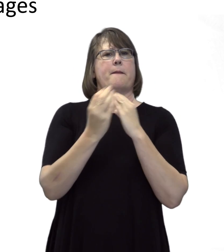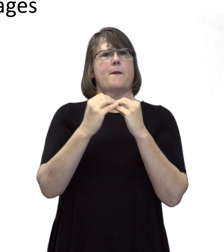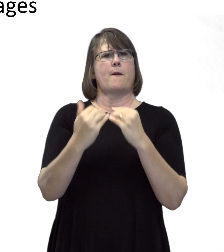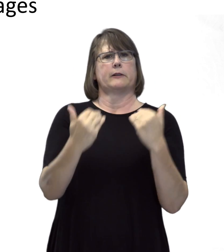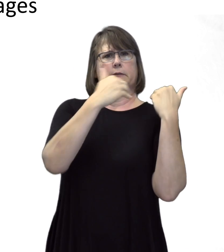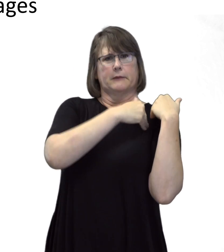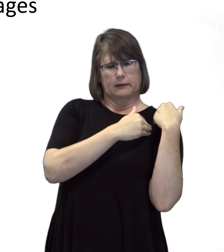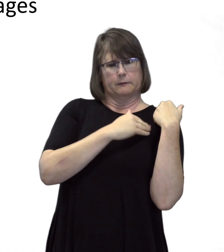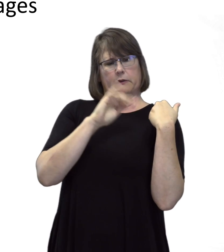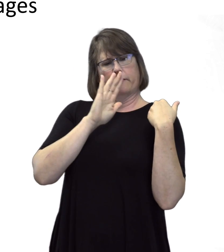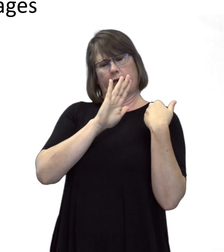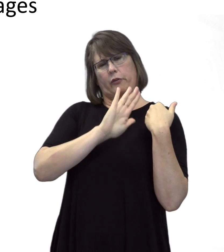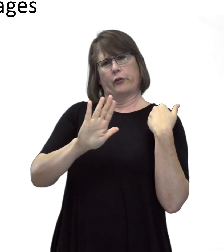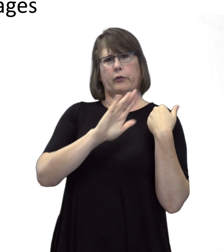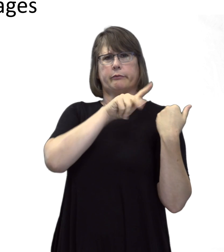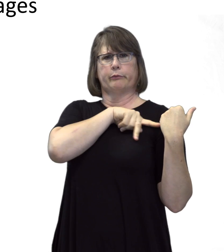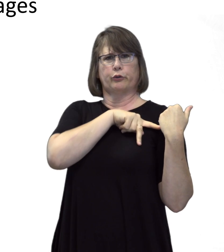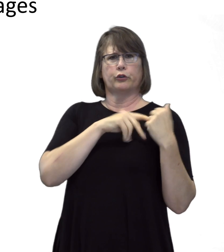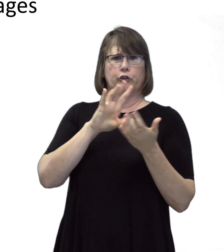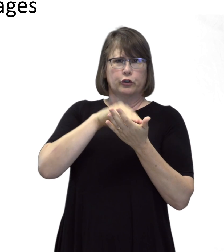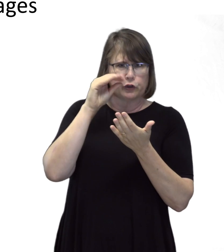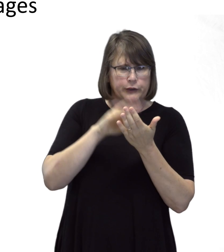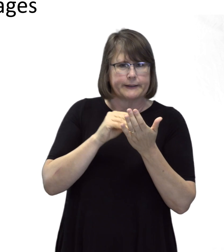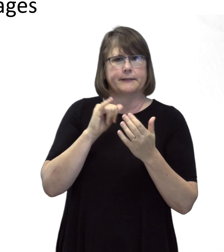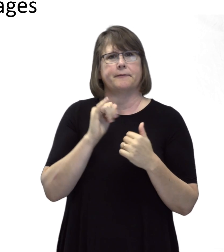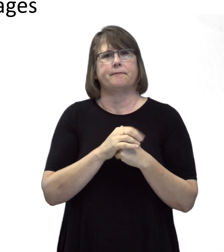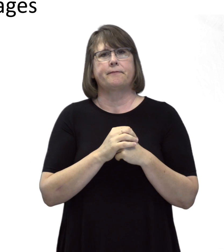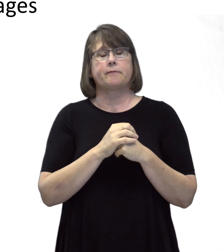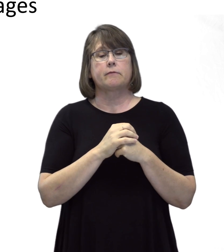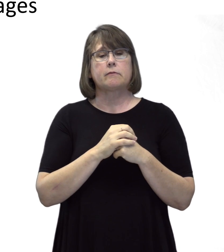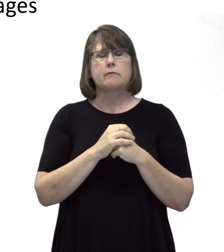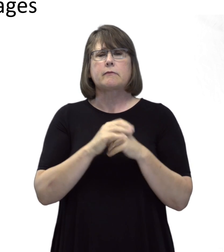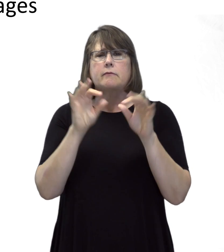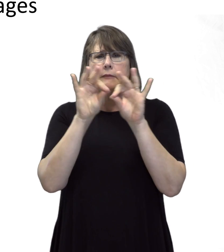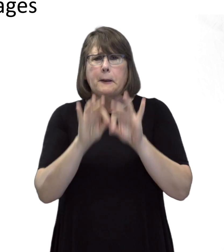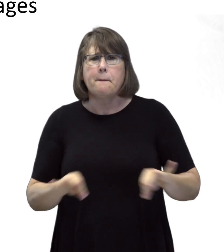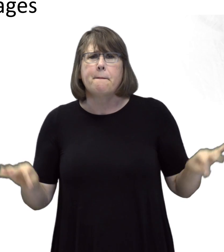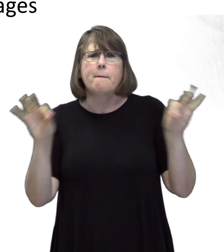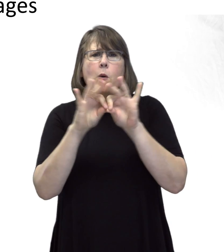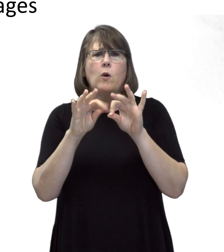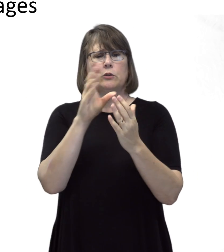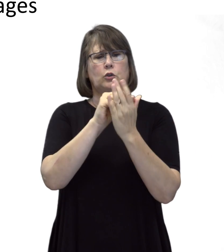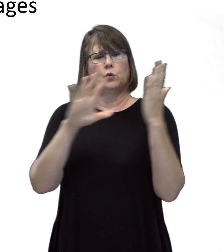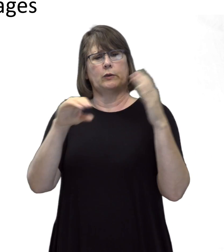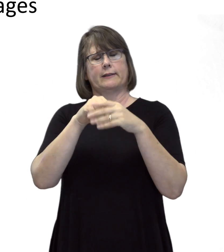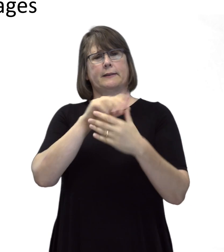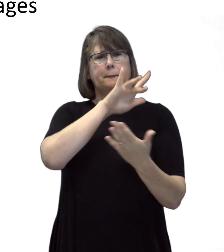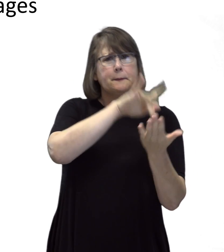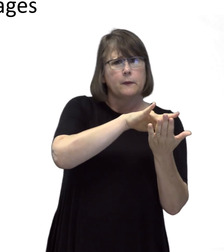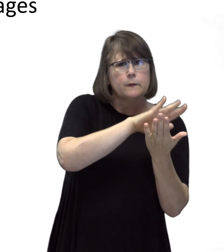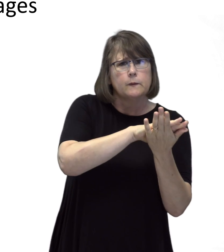for information they are learning. It is important that students in middle school